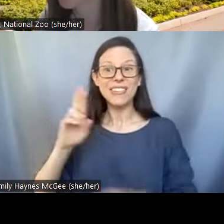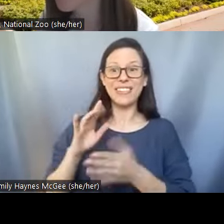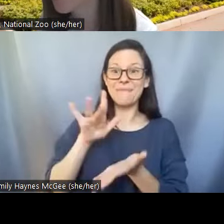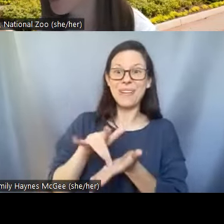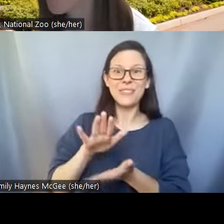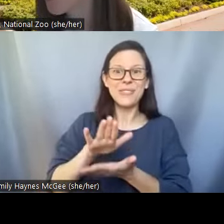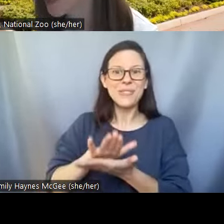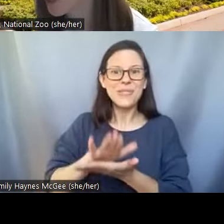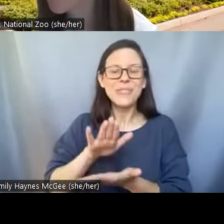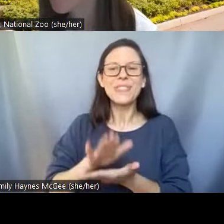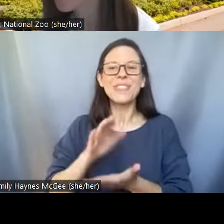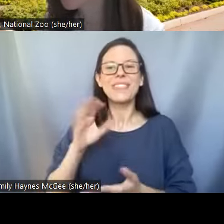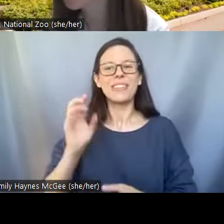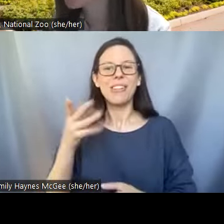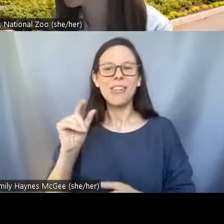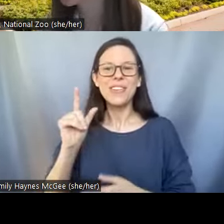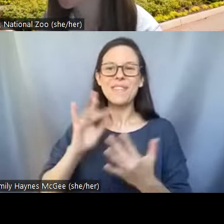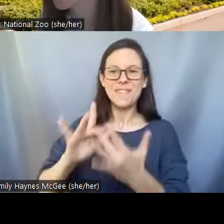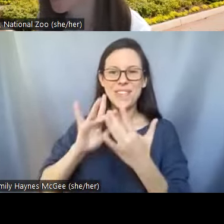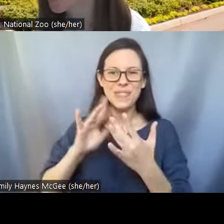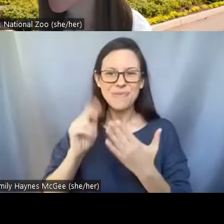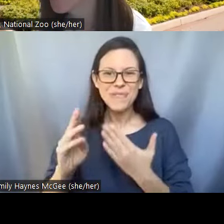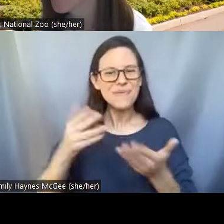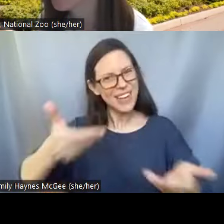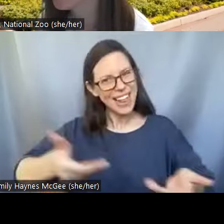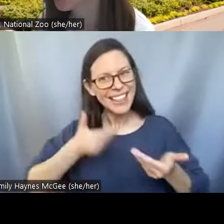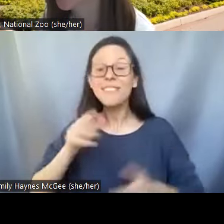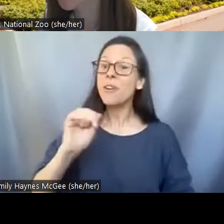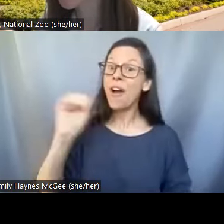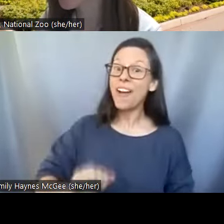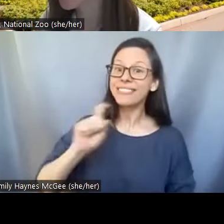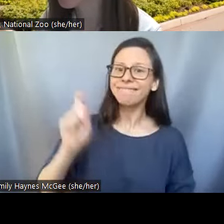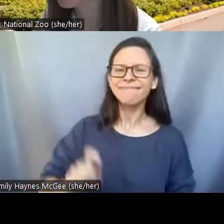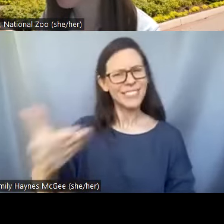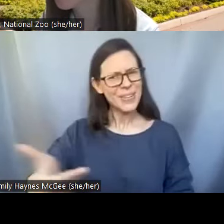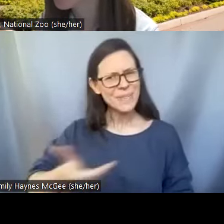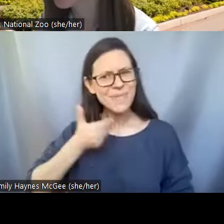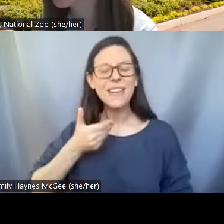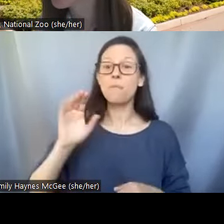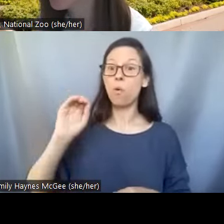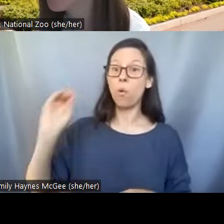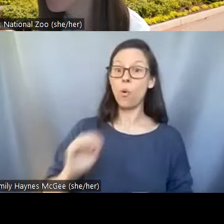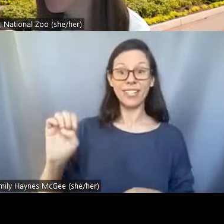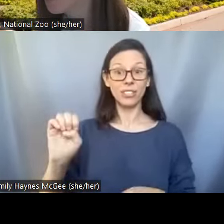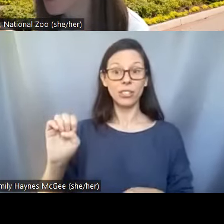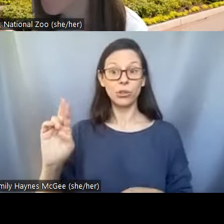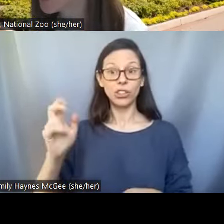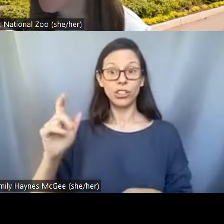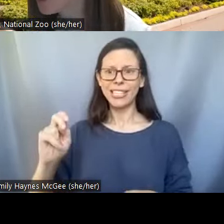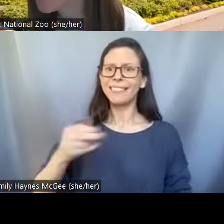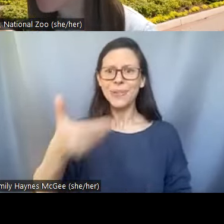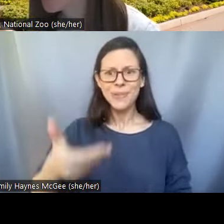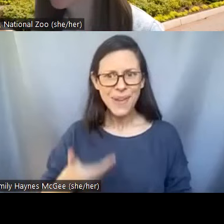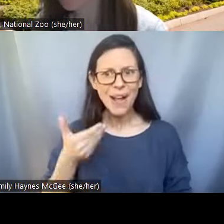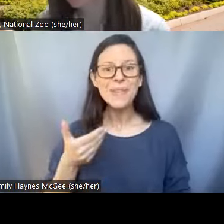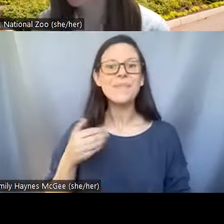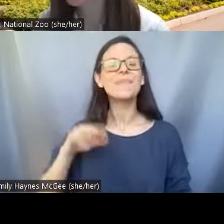program, welcome. Welcome from Austin, Texas, Eugene, Oregon more Oregon, Miss Phillip's class in Elk Grove,